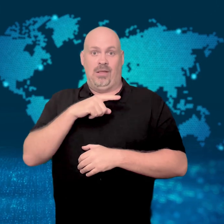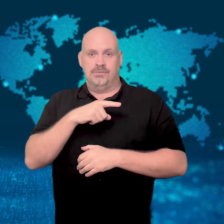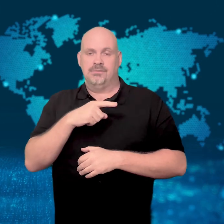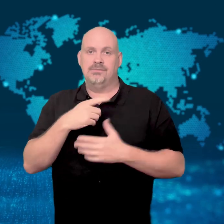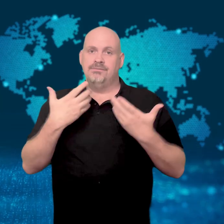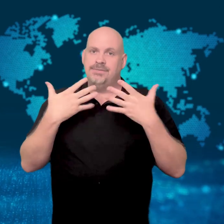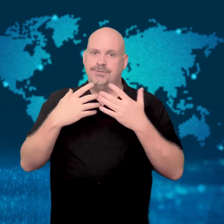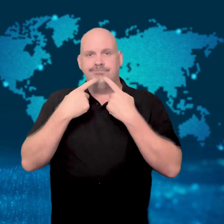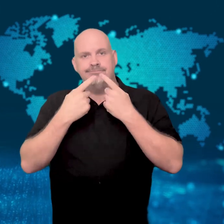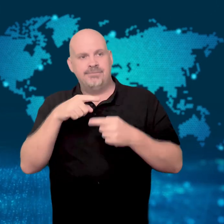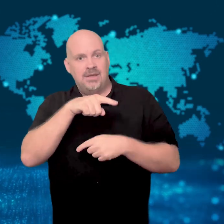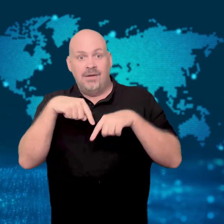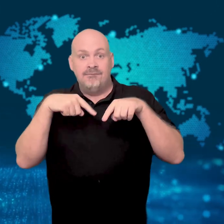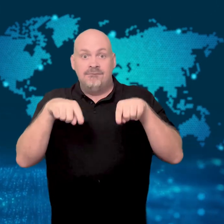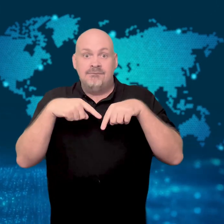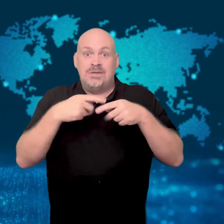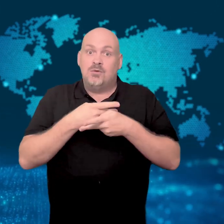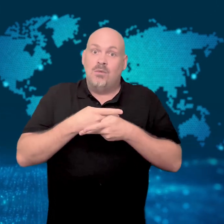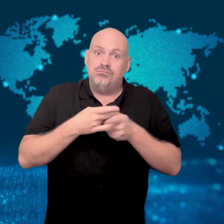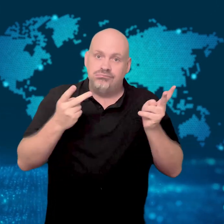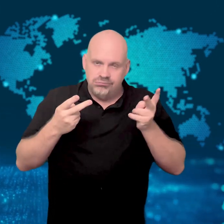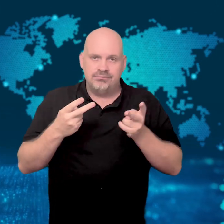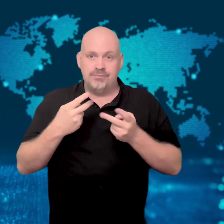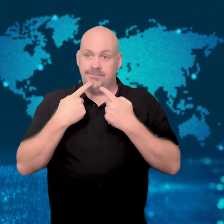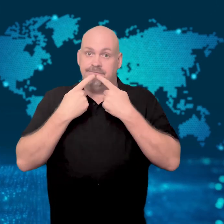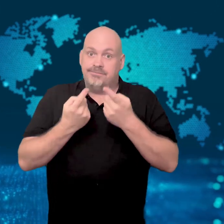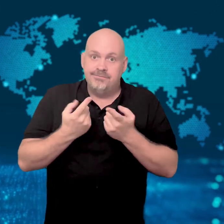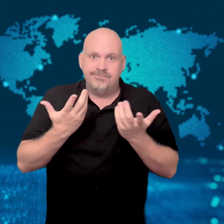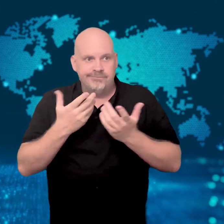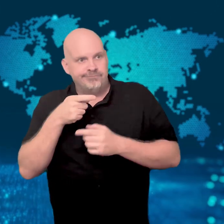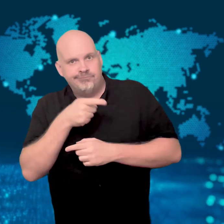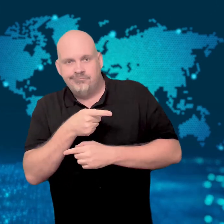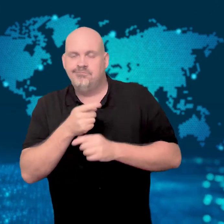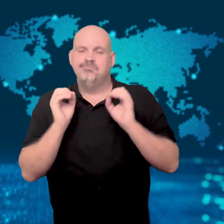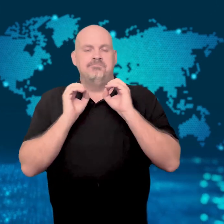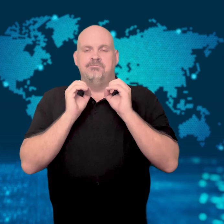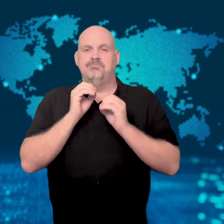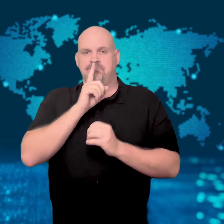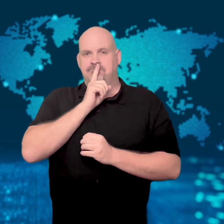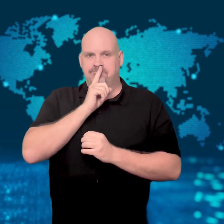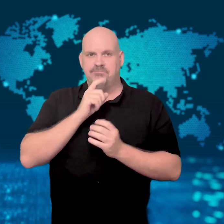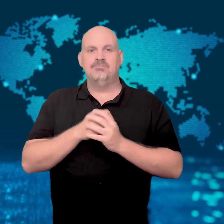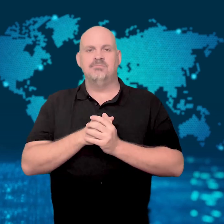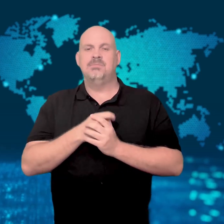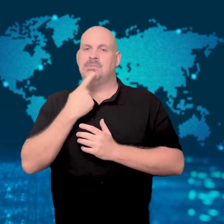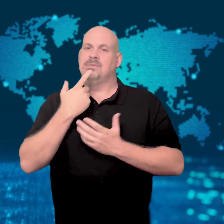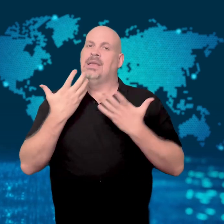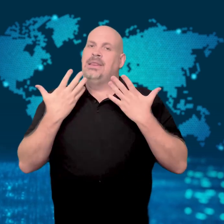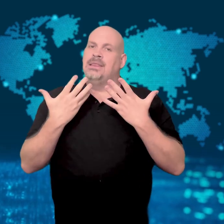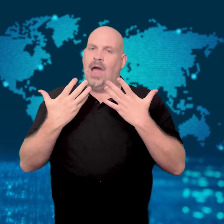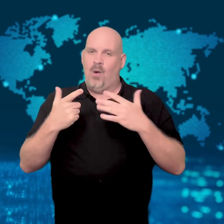Queensland police have not yet commented on the video but have said they are